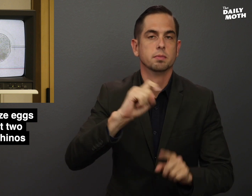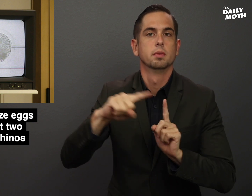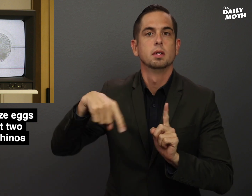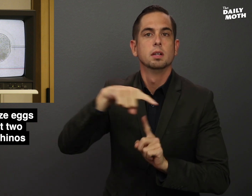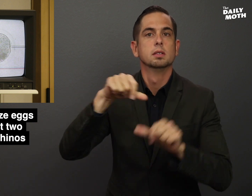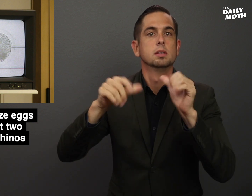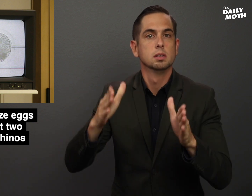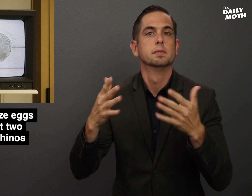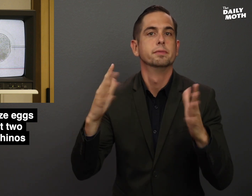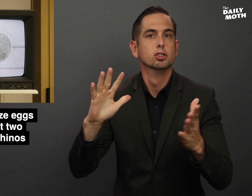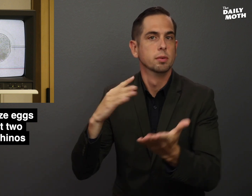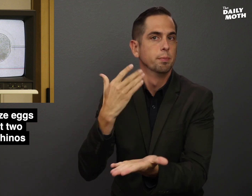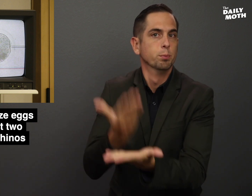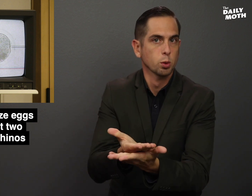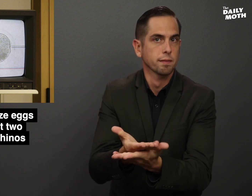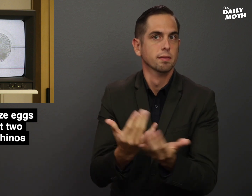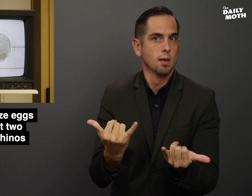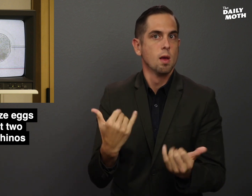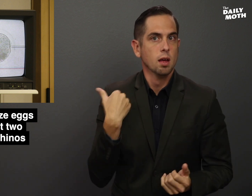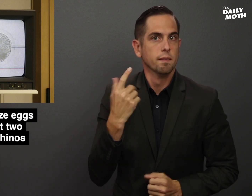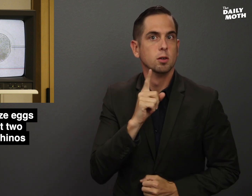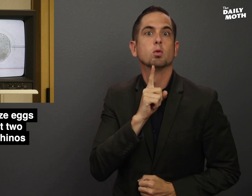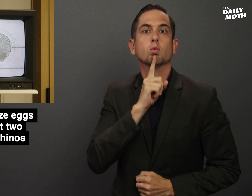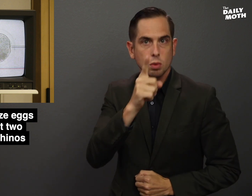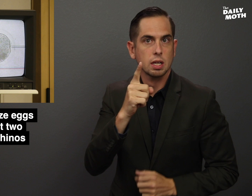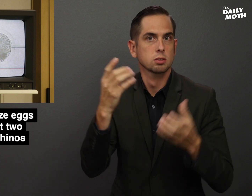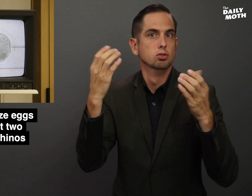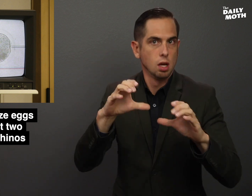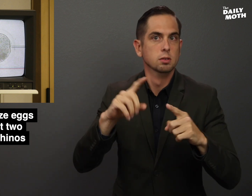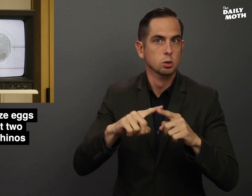but they have proved that there is a real chance